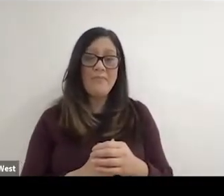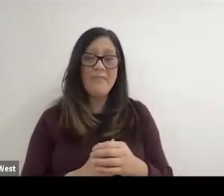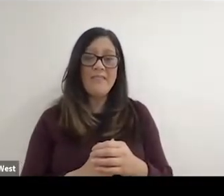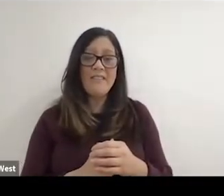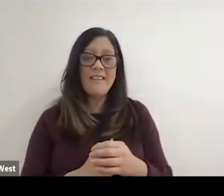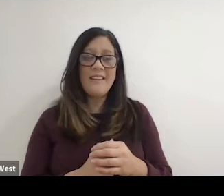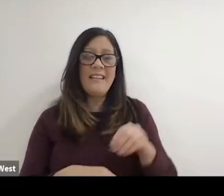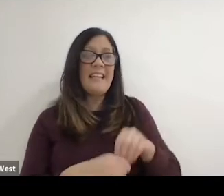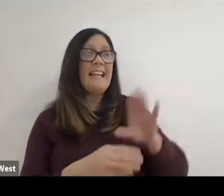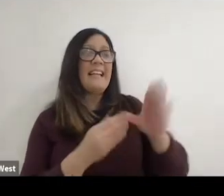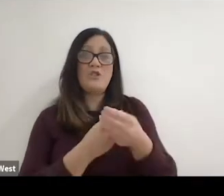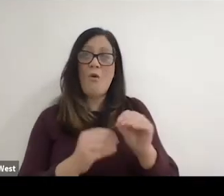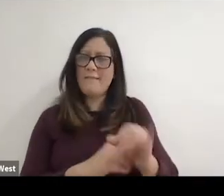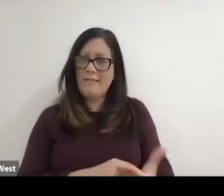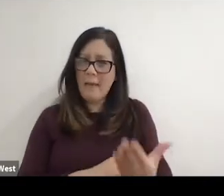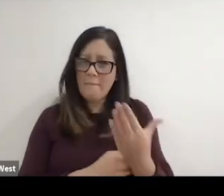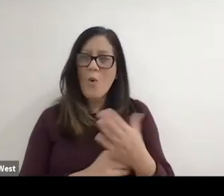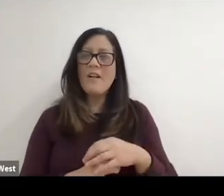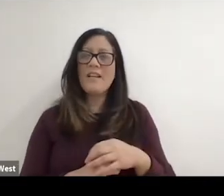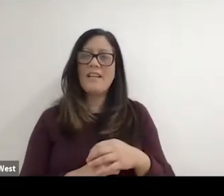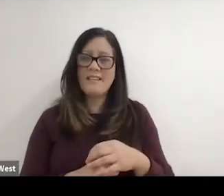in his office that morning when I was.